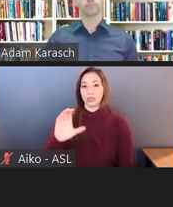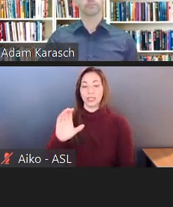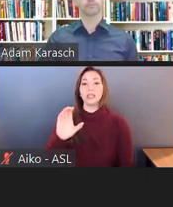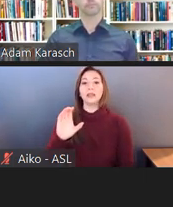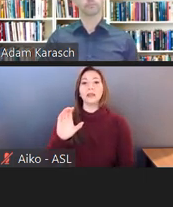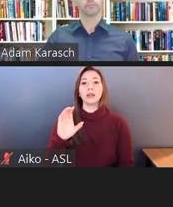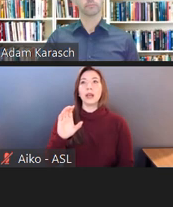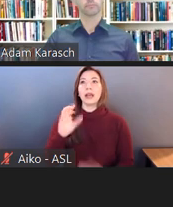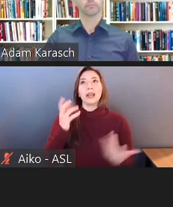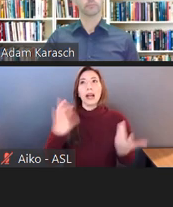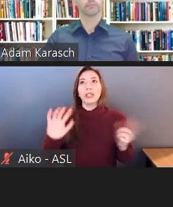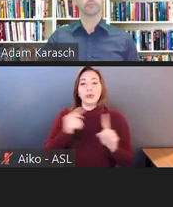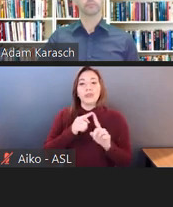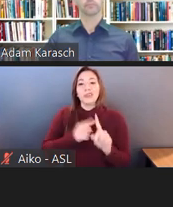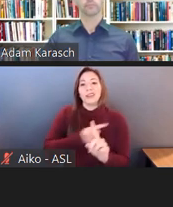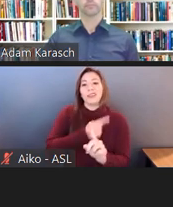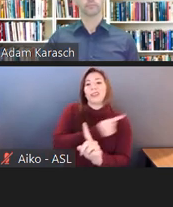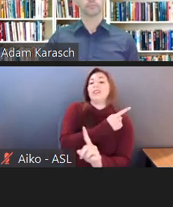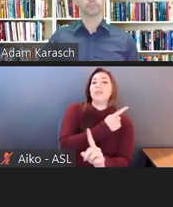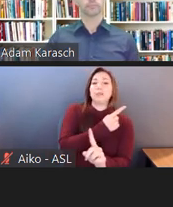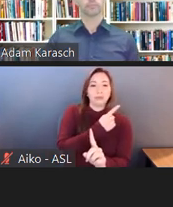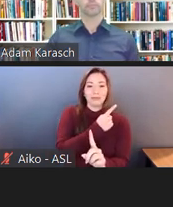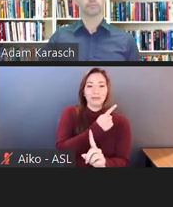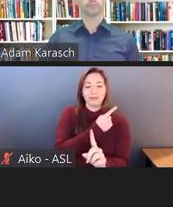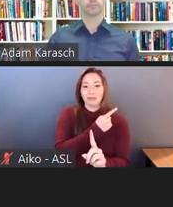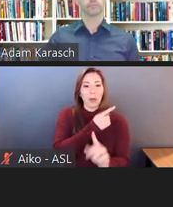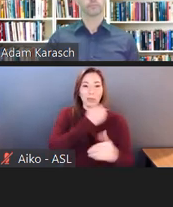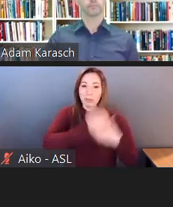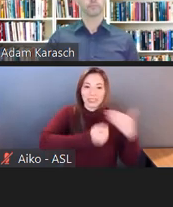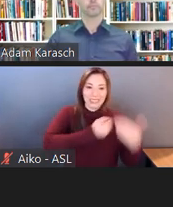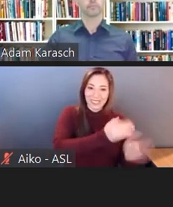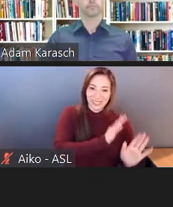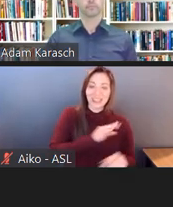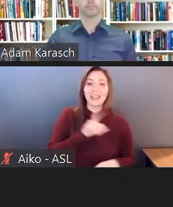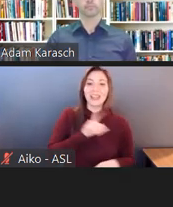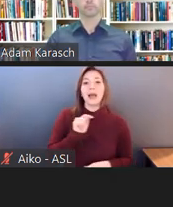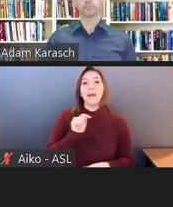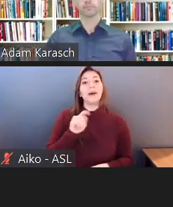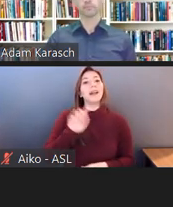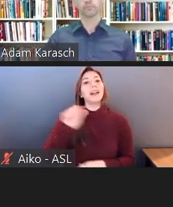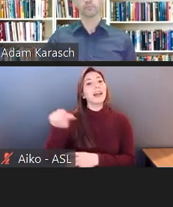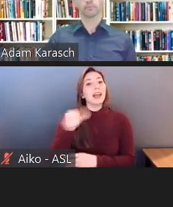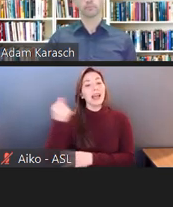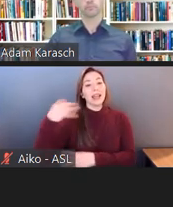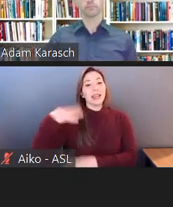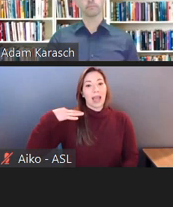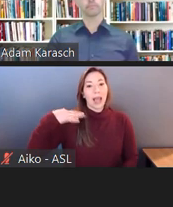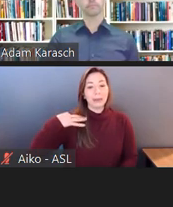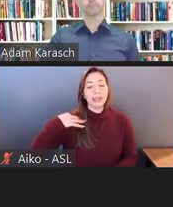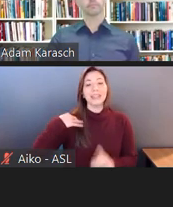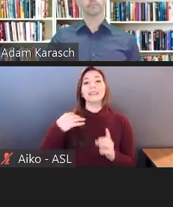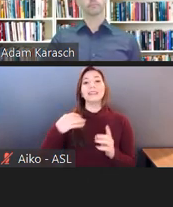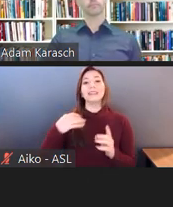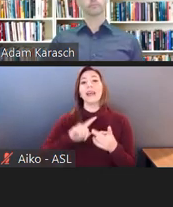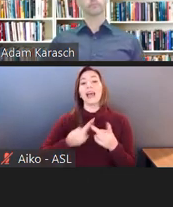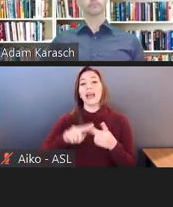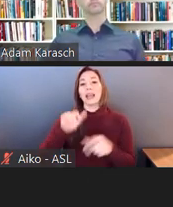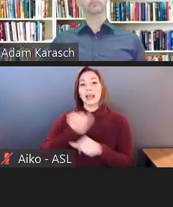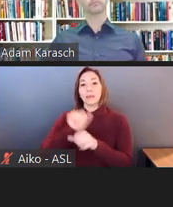about the procedures here, applicants or employees must first file a claim with a federal agency.